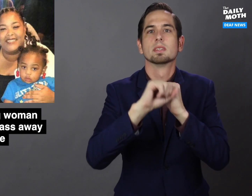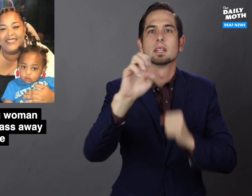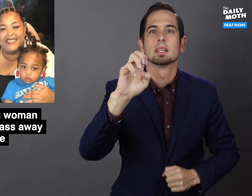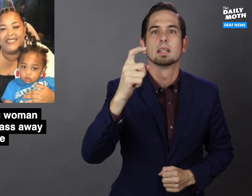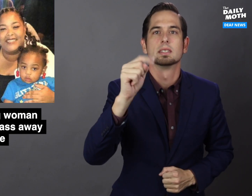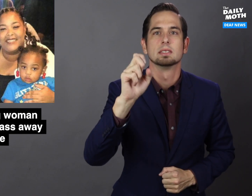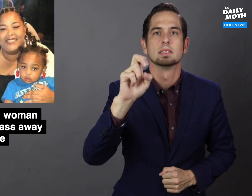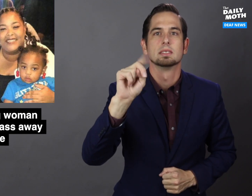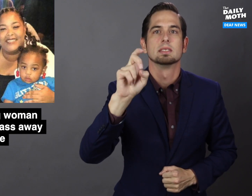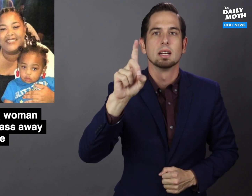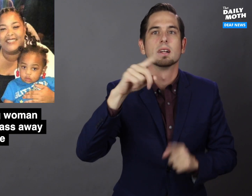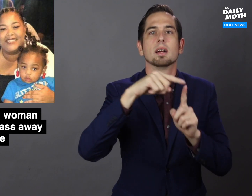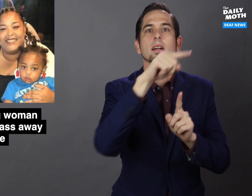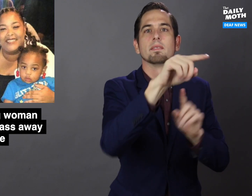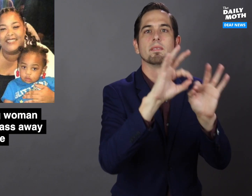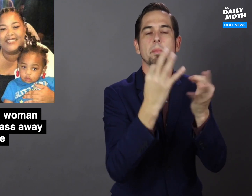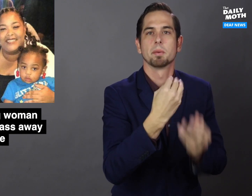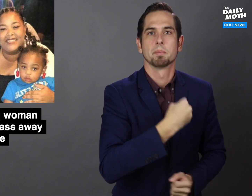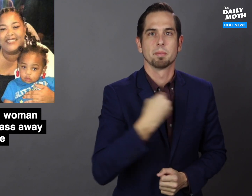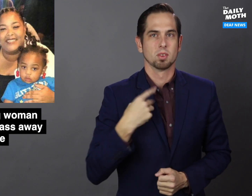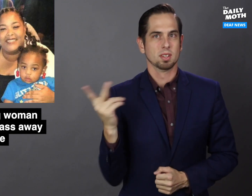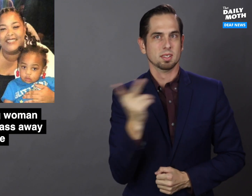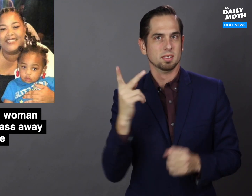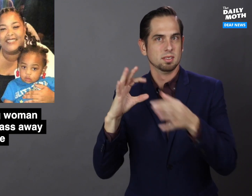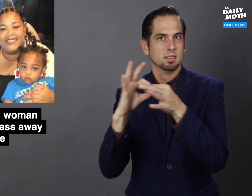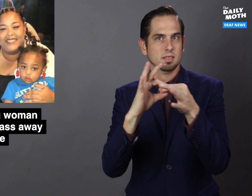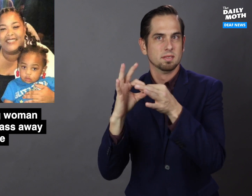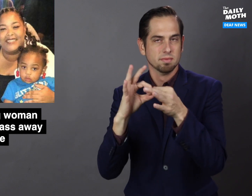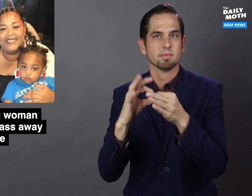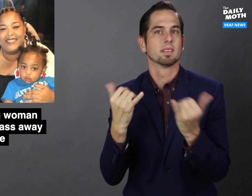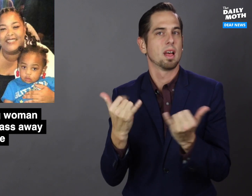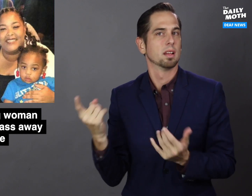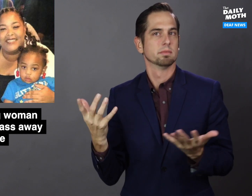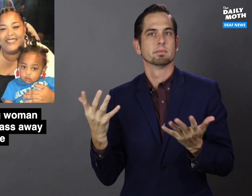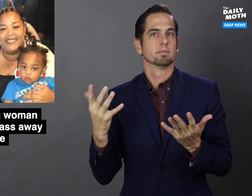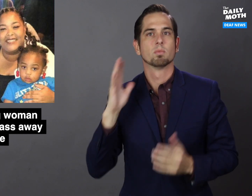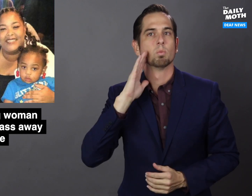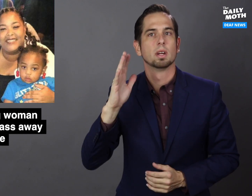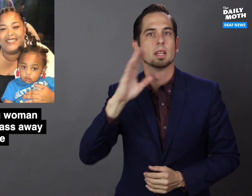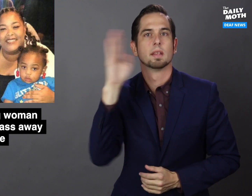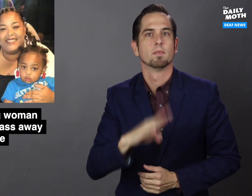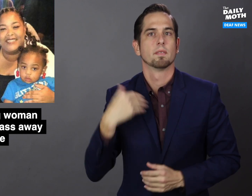an extended family member and now will never have